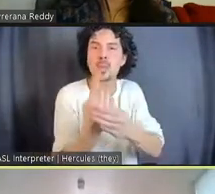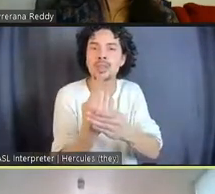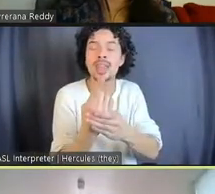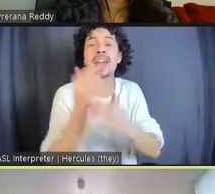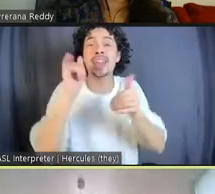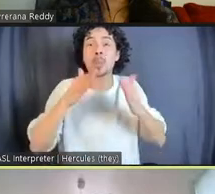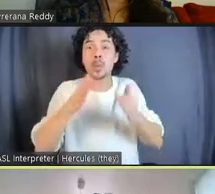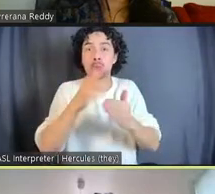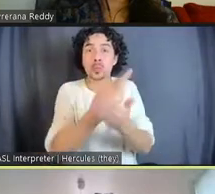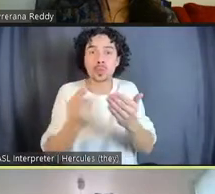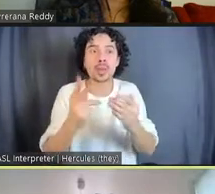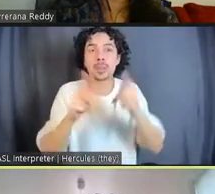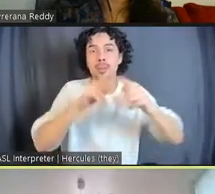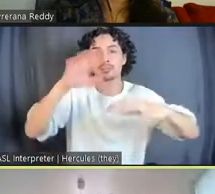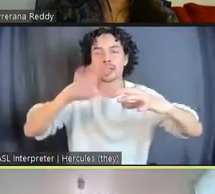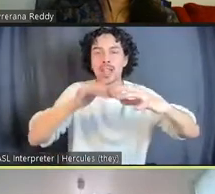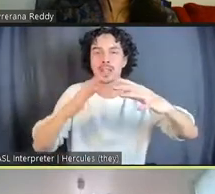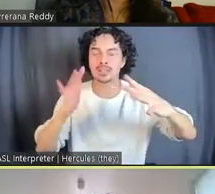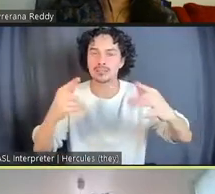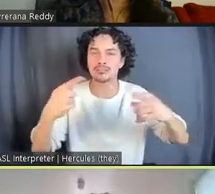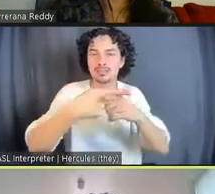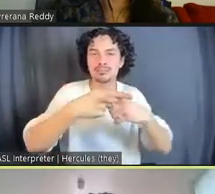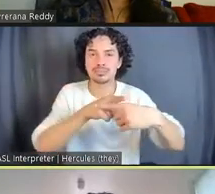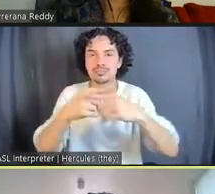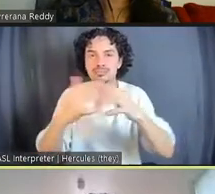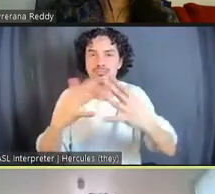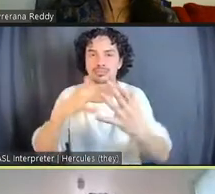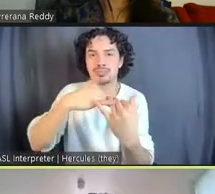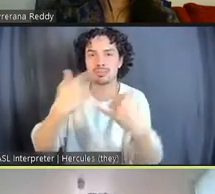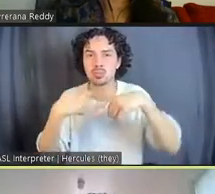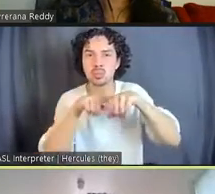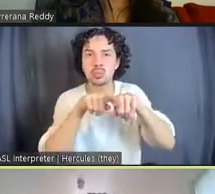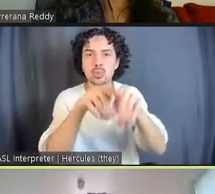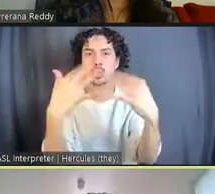So, what you're looking at here is the restorative justice space at Restore